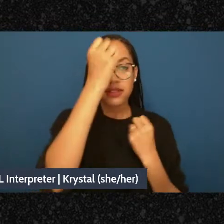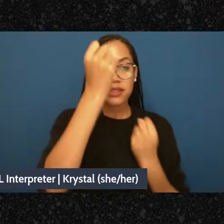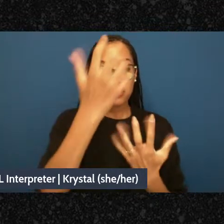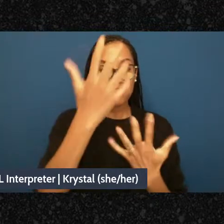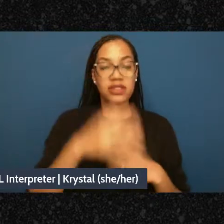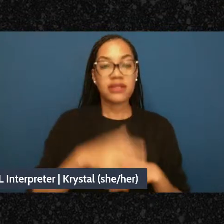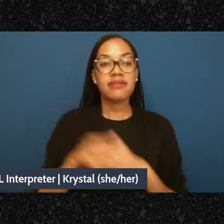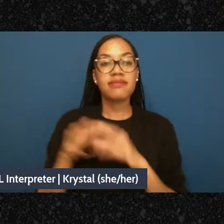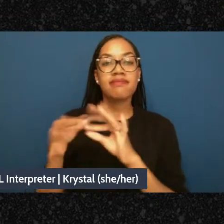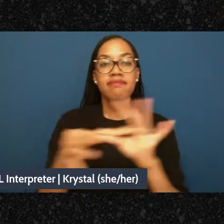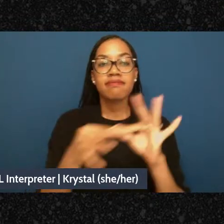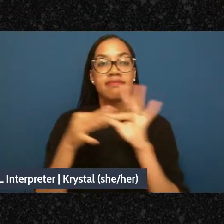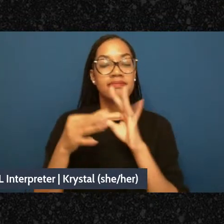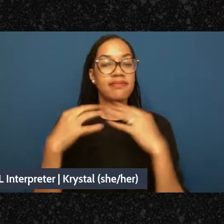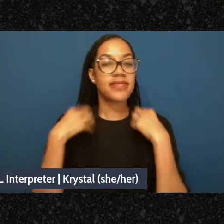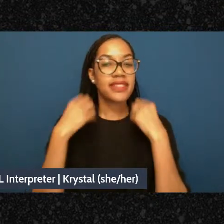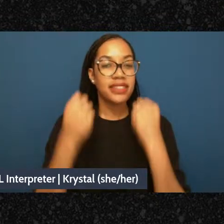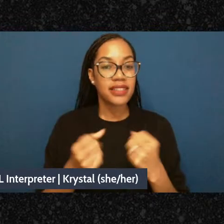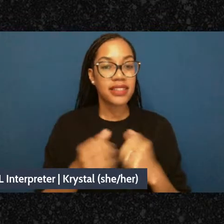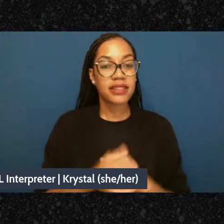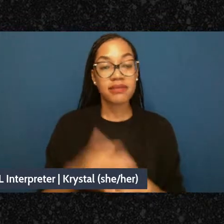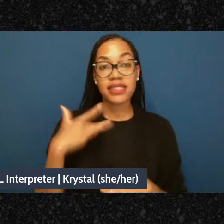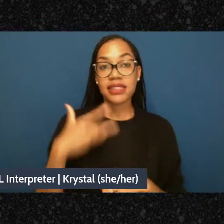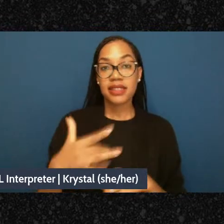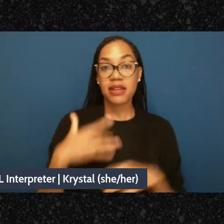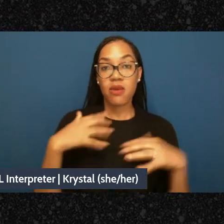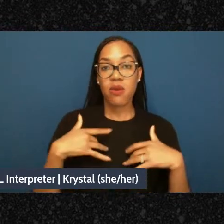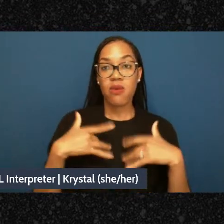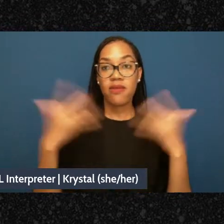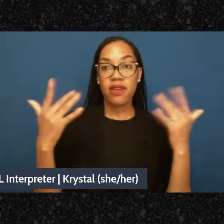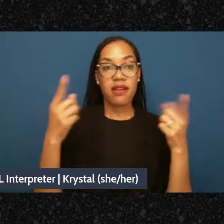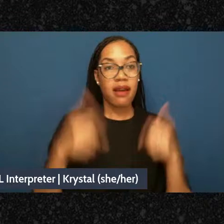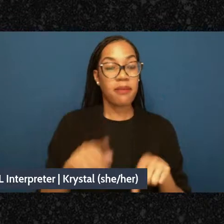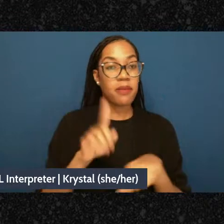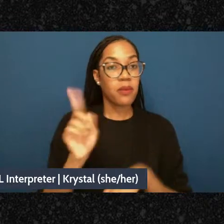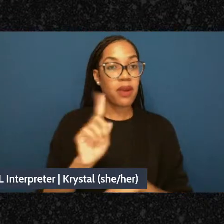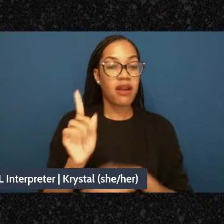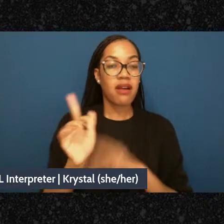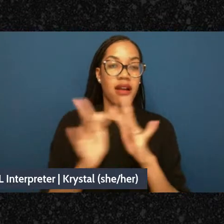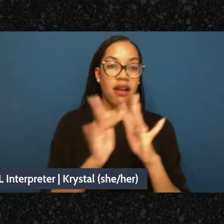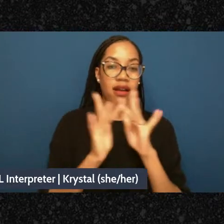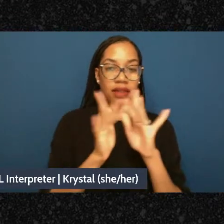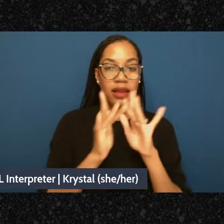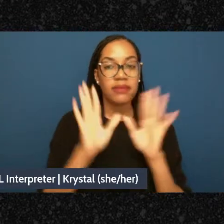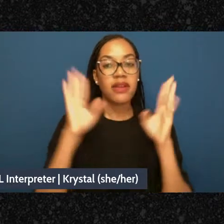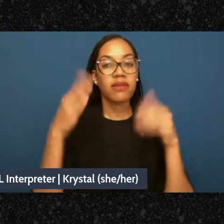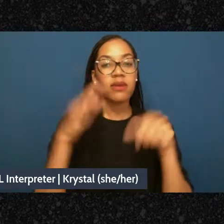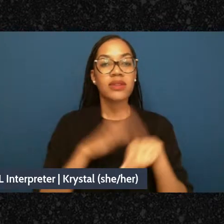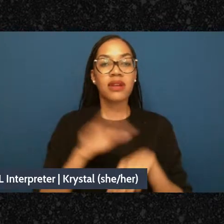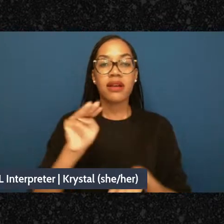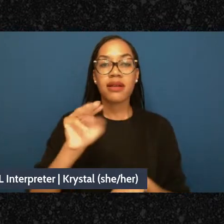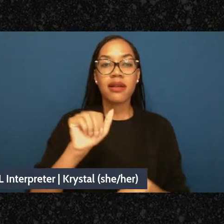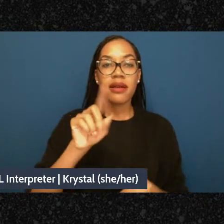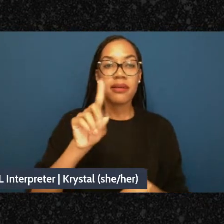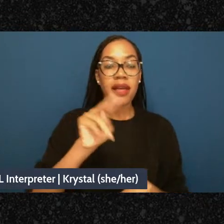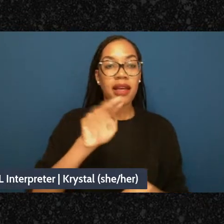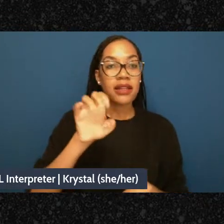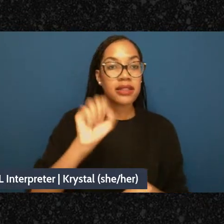online and features events exploring experiences of madness, disability, survival, and refusal